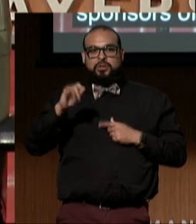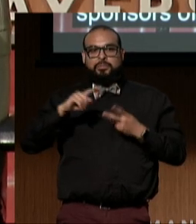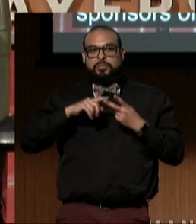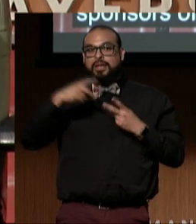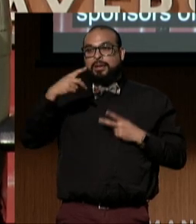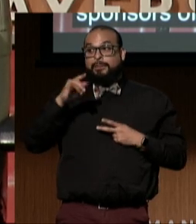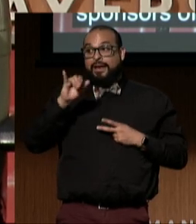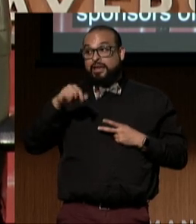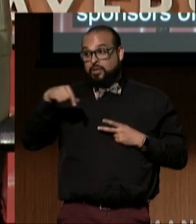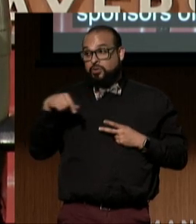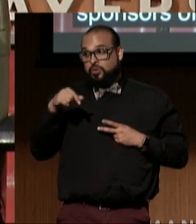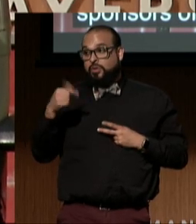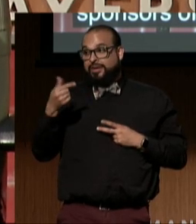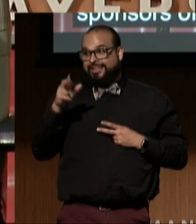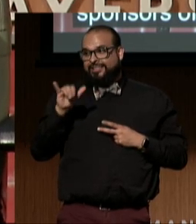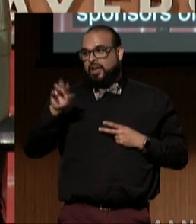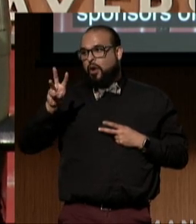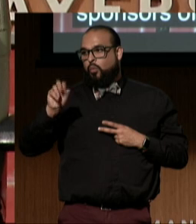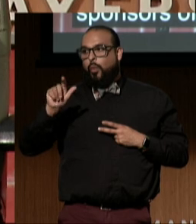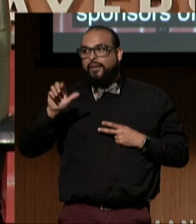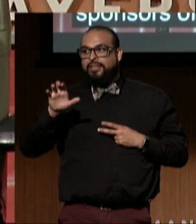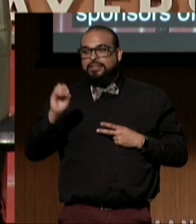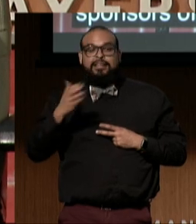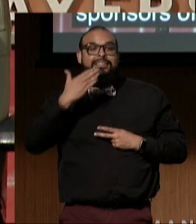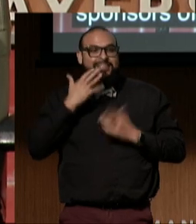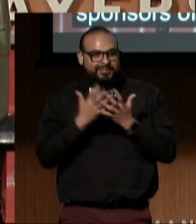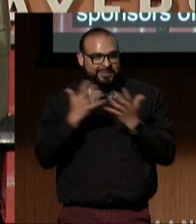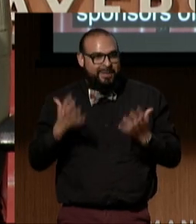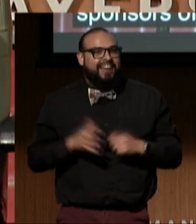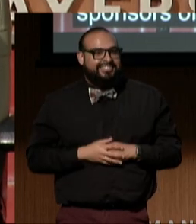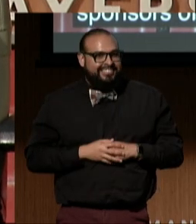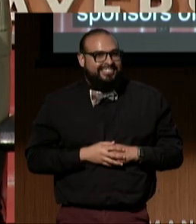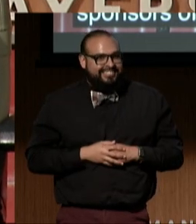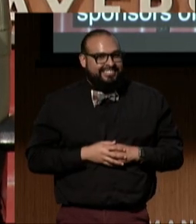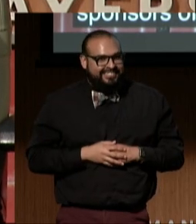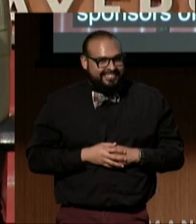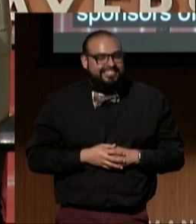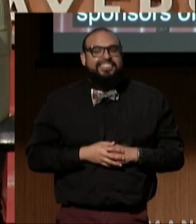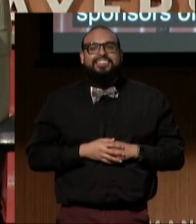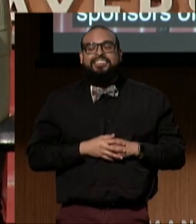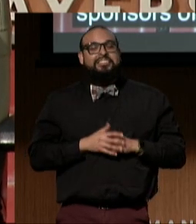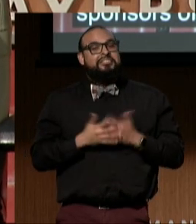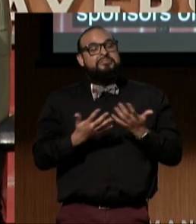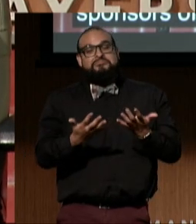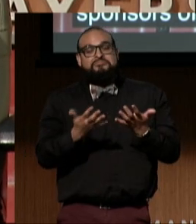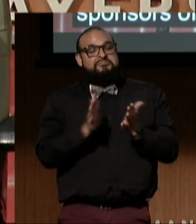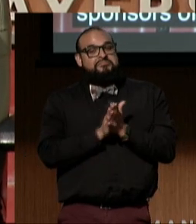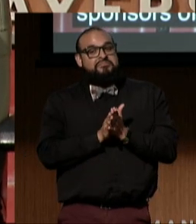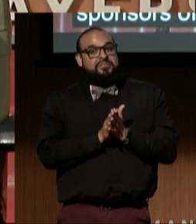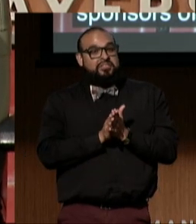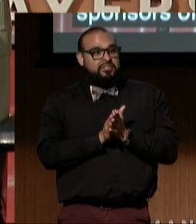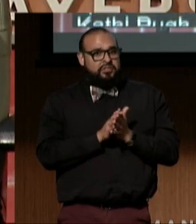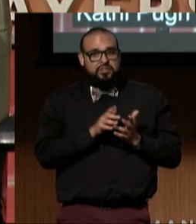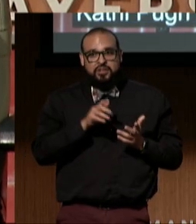Thank you so much. (audience applauding) And is Felicia here, are you here, Felicia?